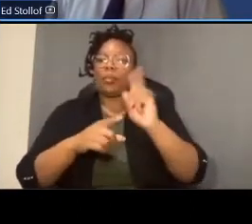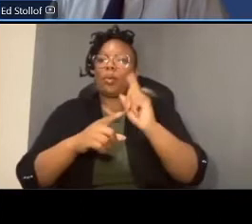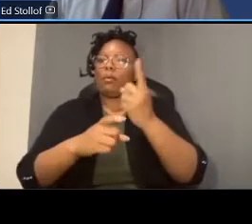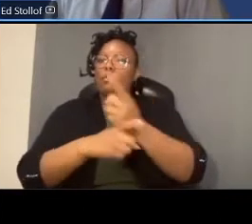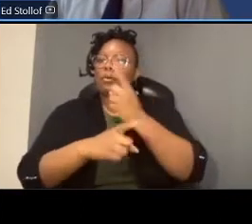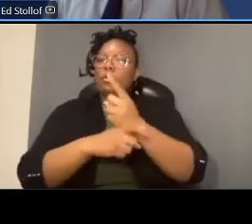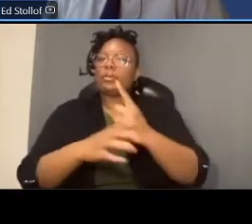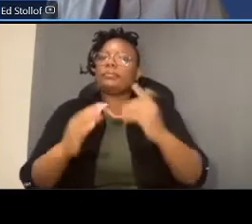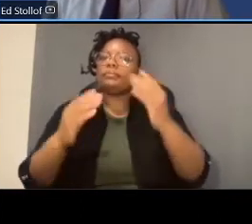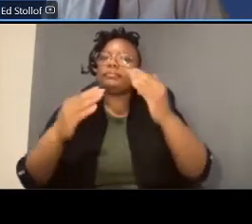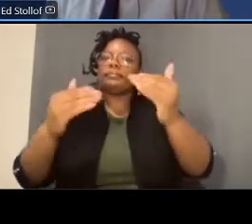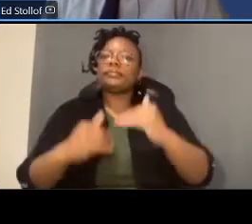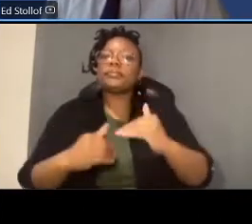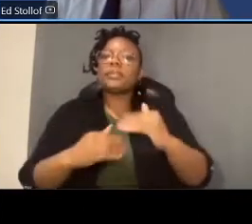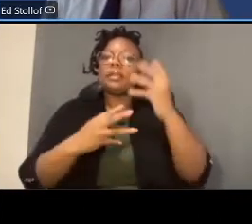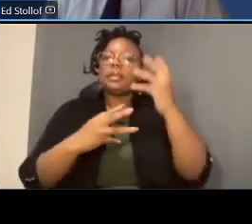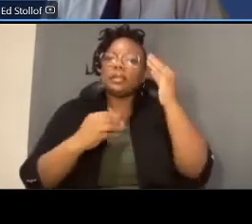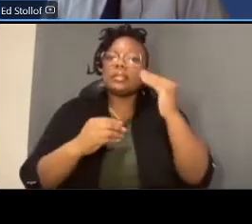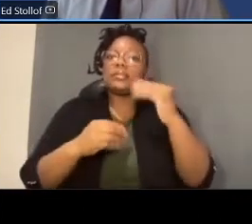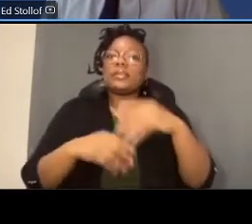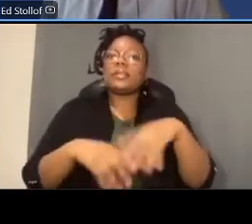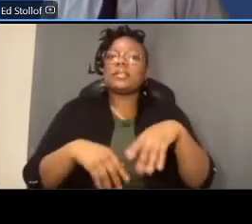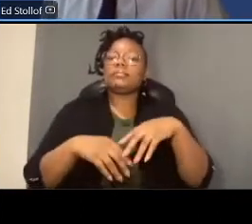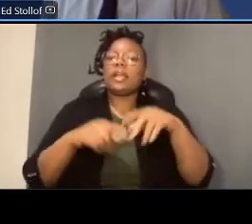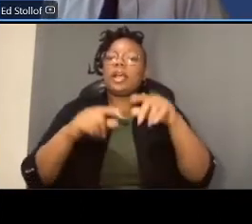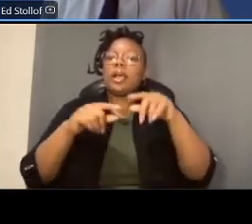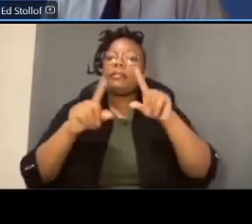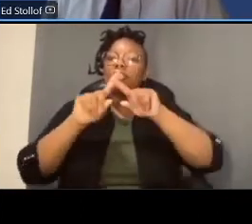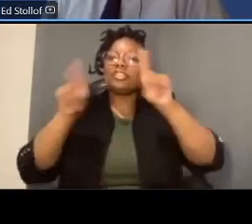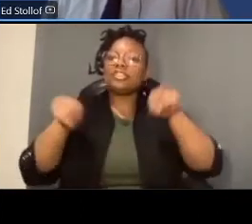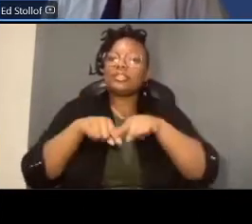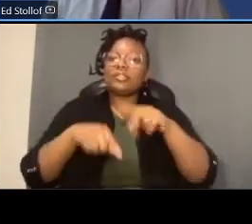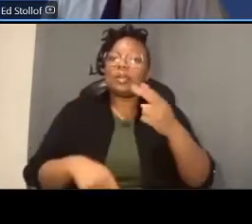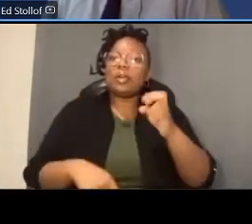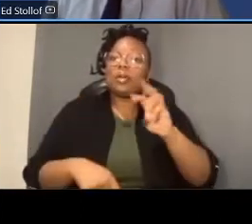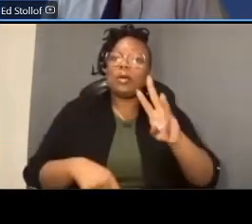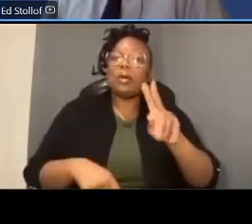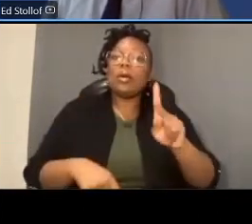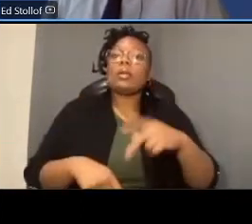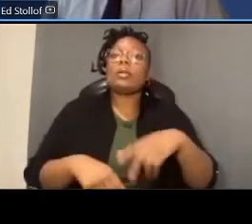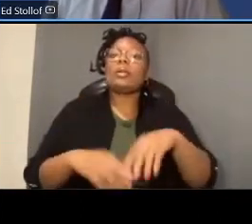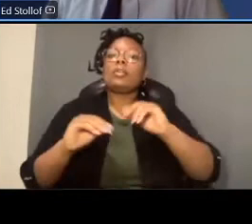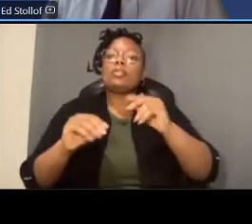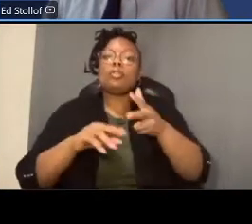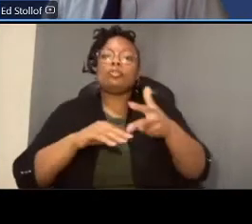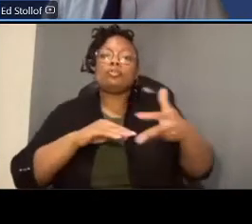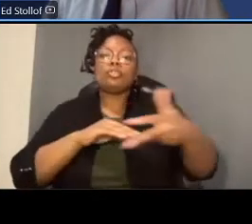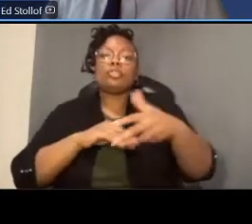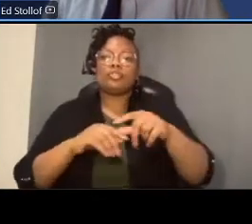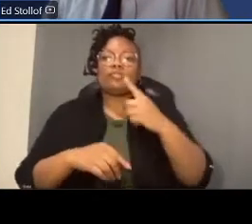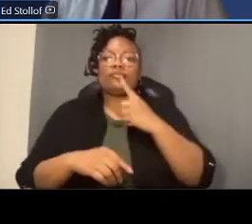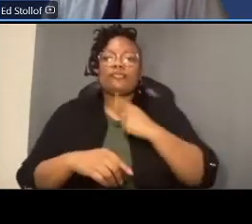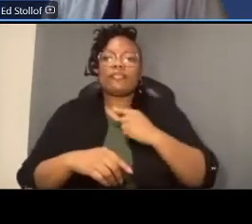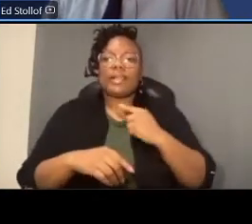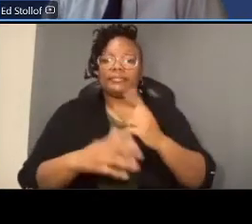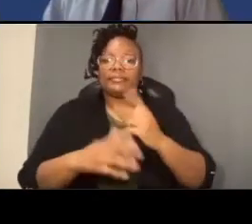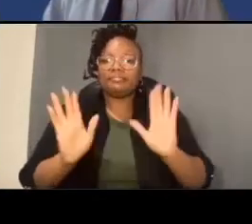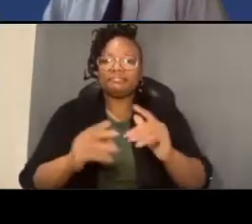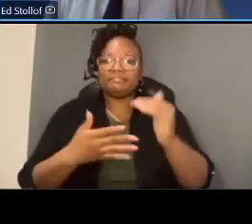pedestrian signals such as hawks and no turn on reds prohibitions for no turn on red movements